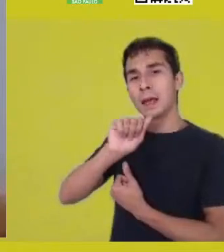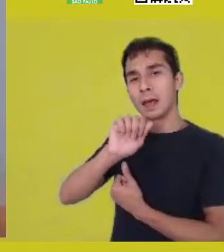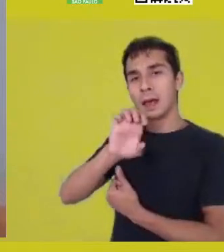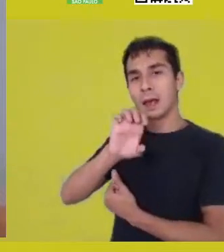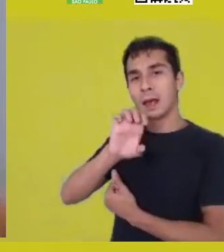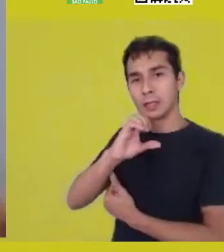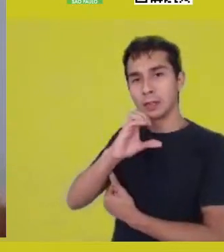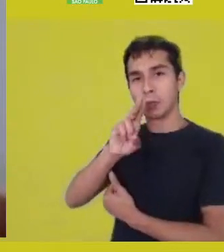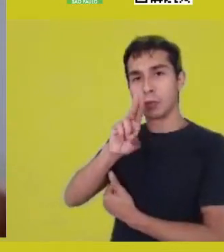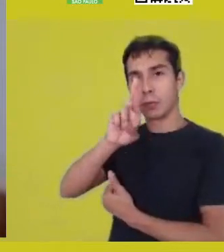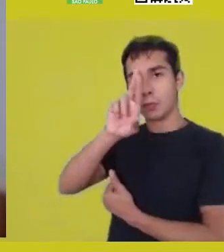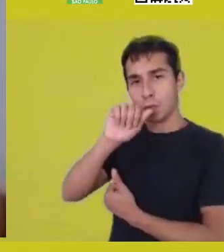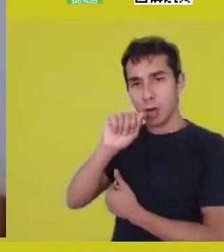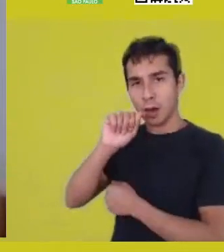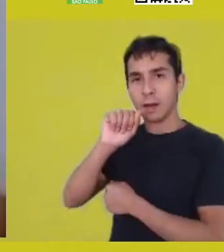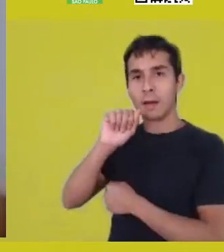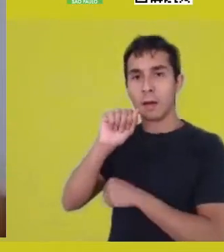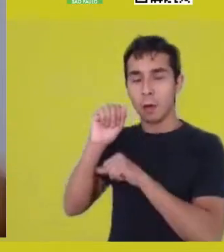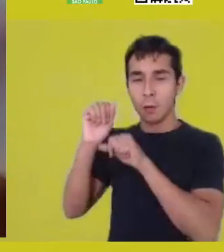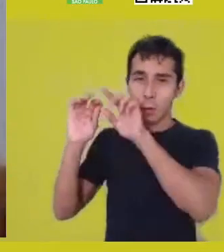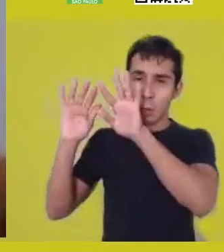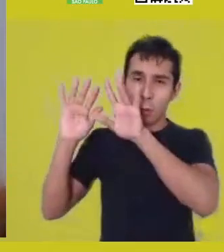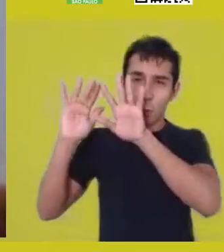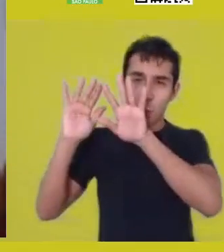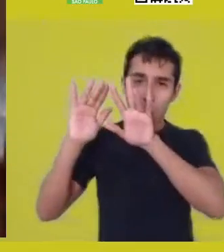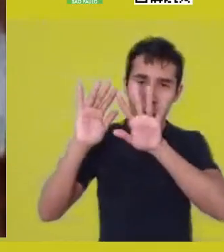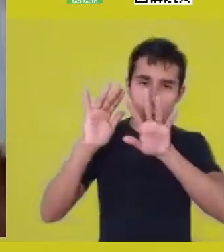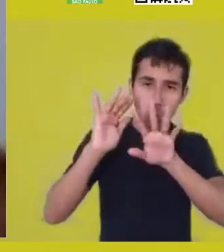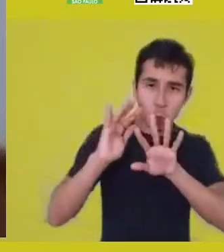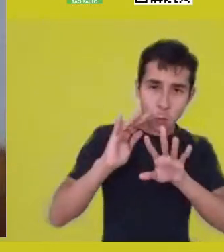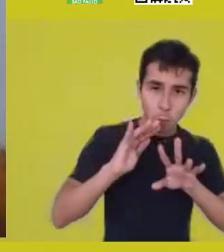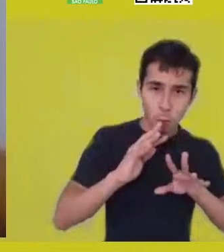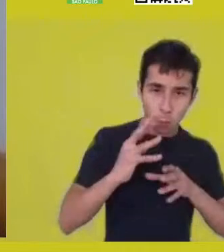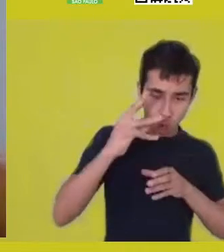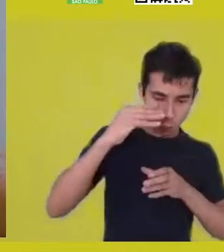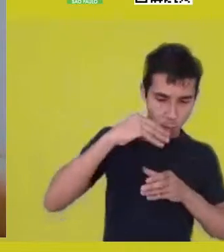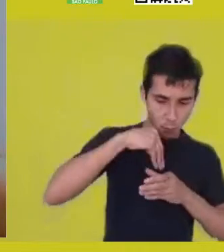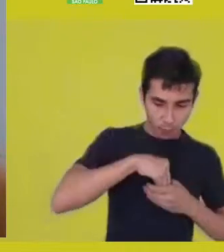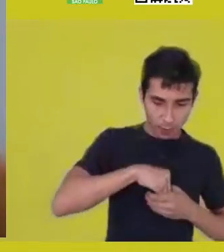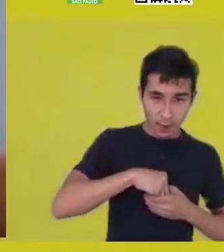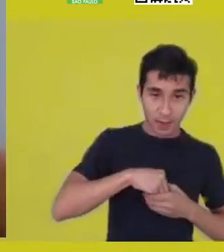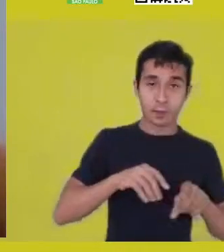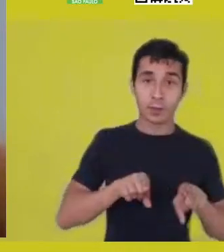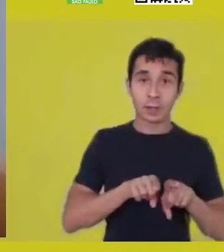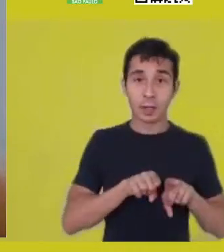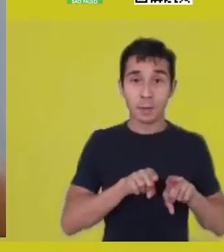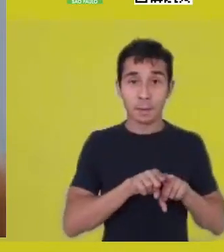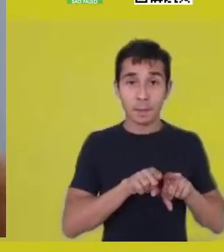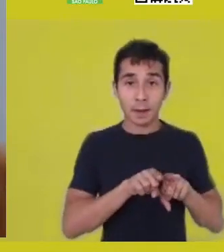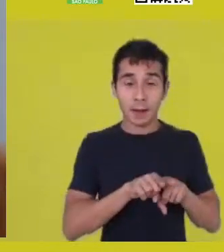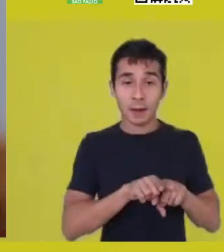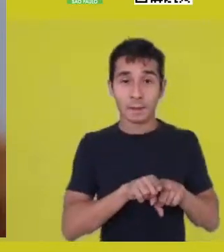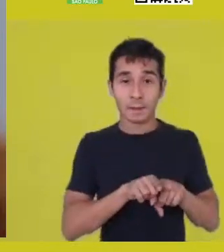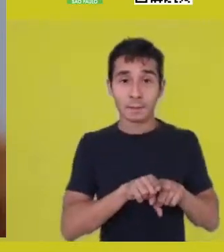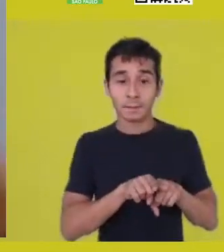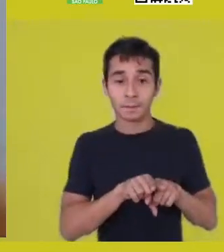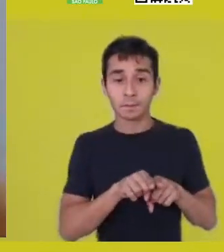and the things that allow themselves to appear, to be seen,